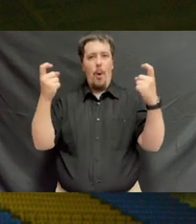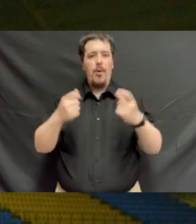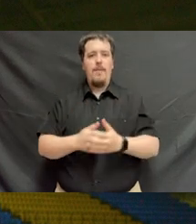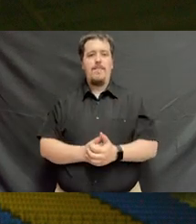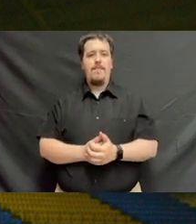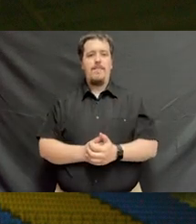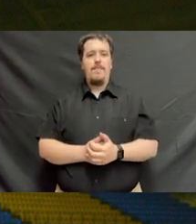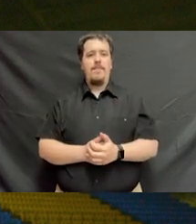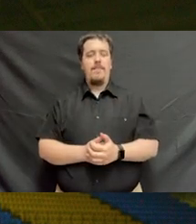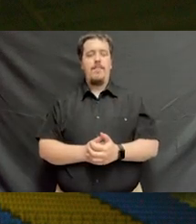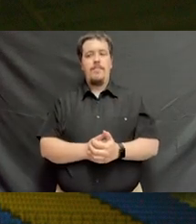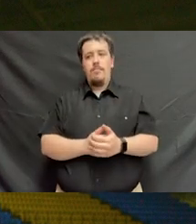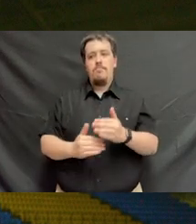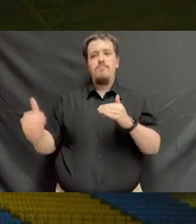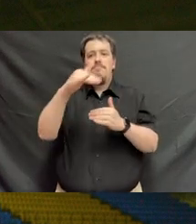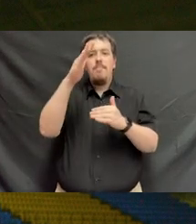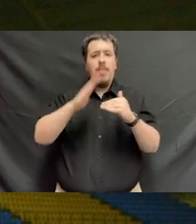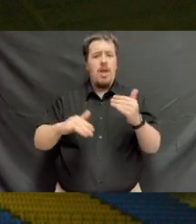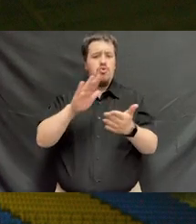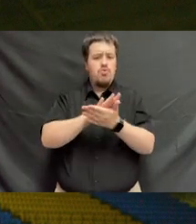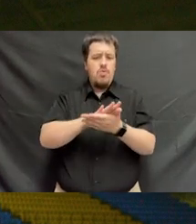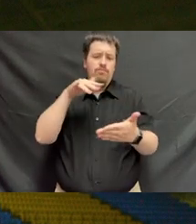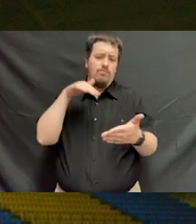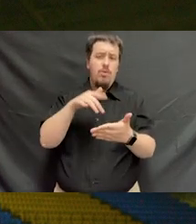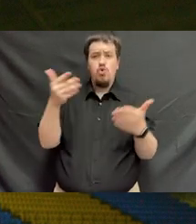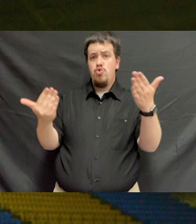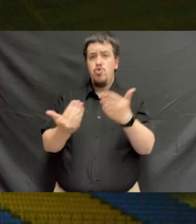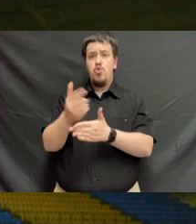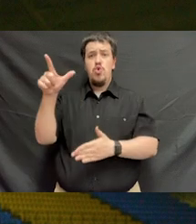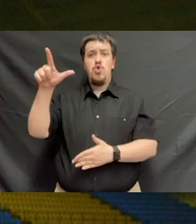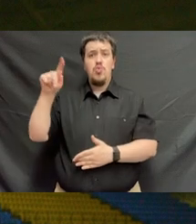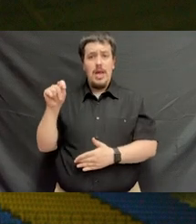during a special ceremony. Beyond the academic programs of study,